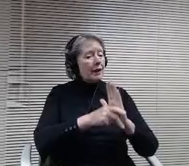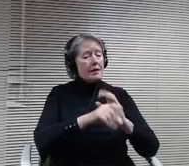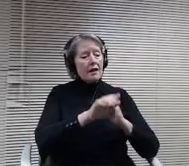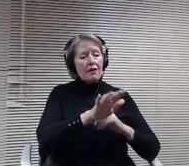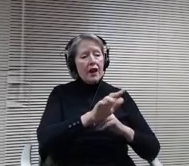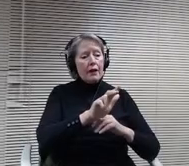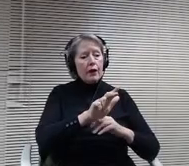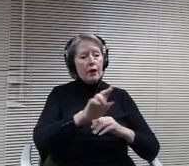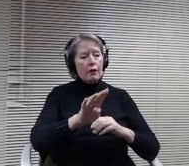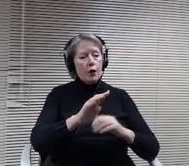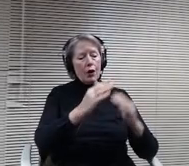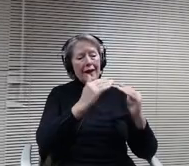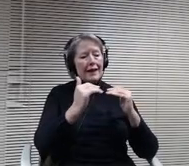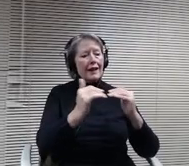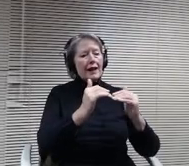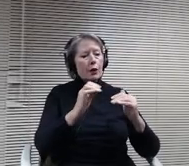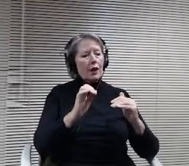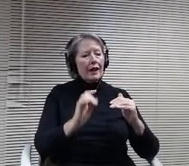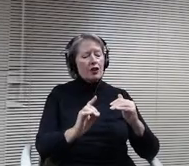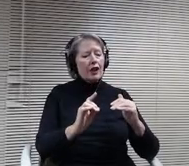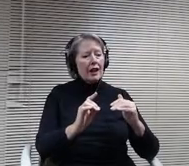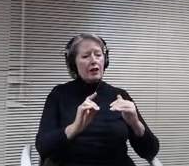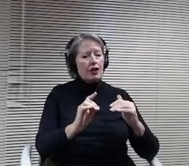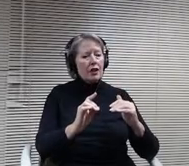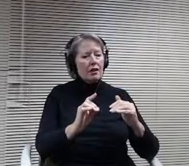presented? Mike, thank you a second.